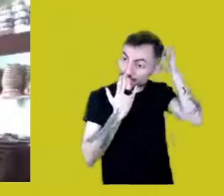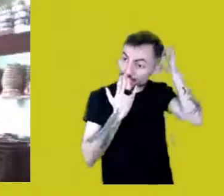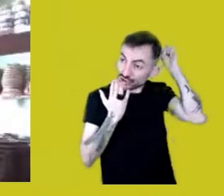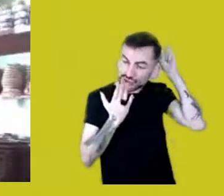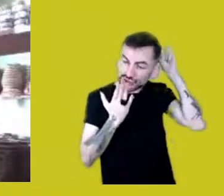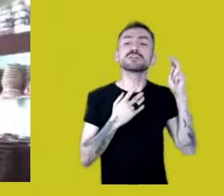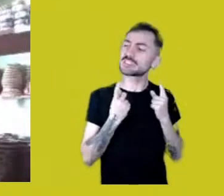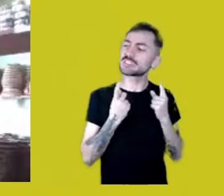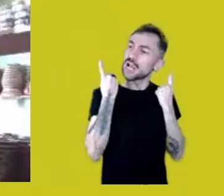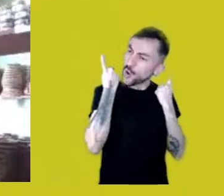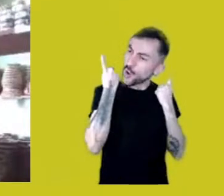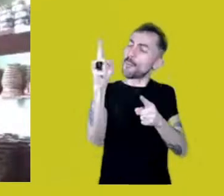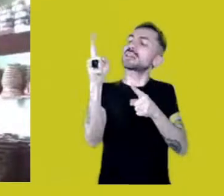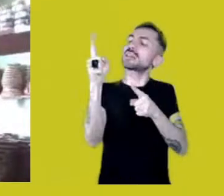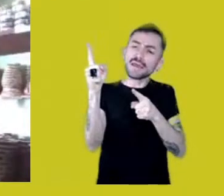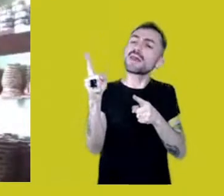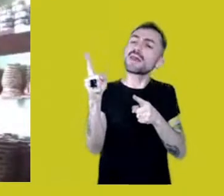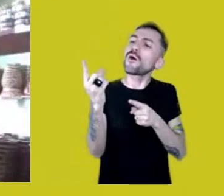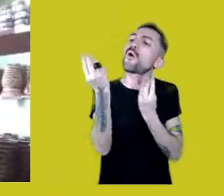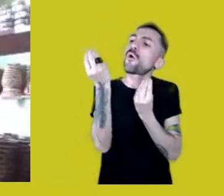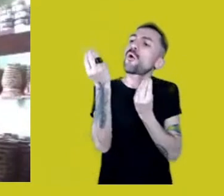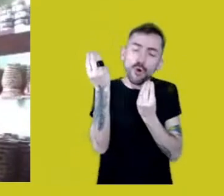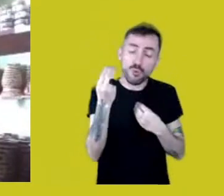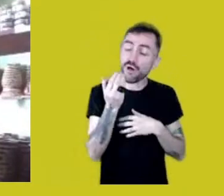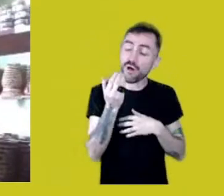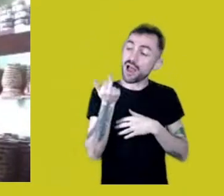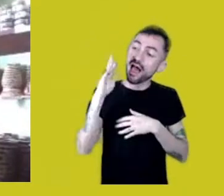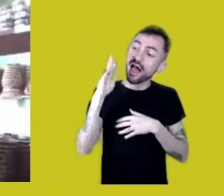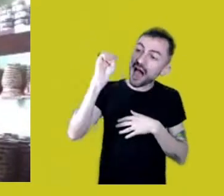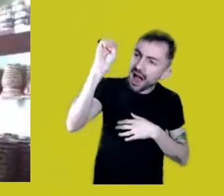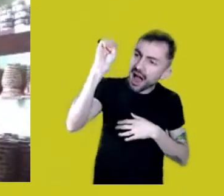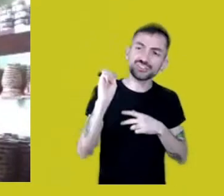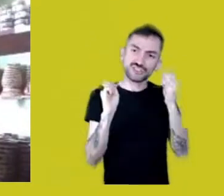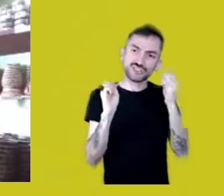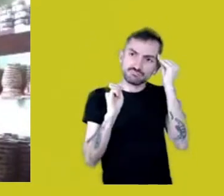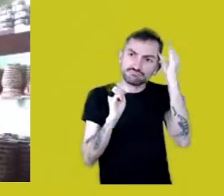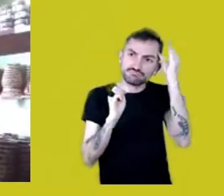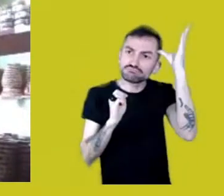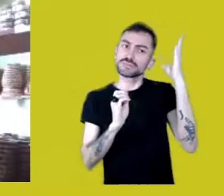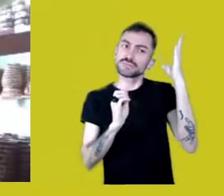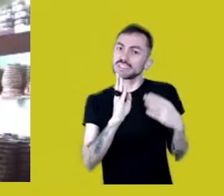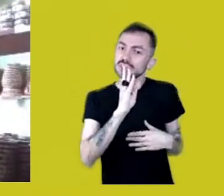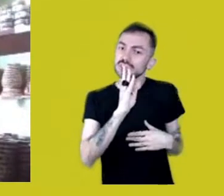valuing our art, our knowledge and our know-how,